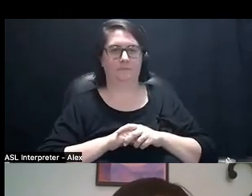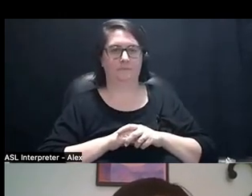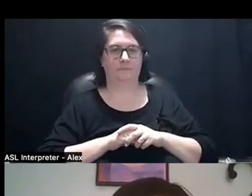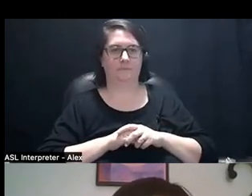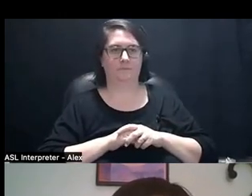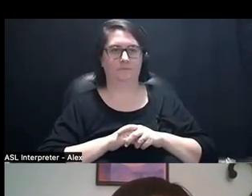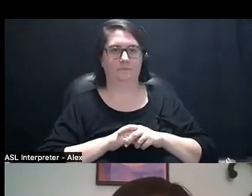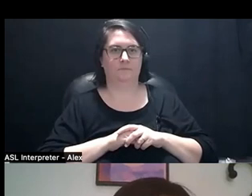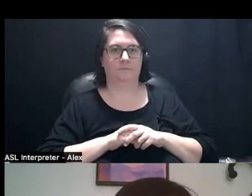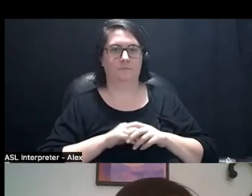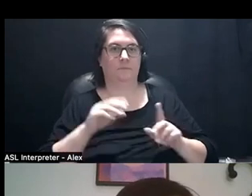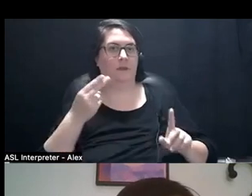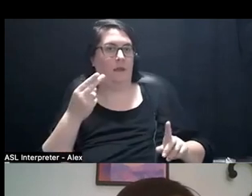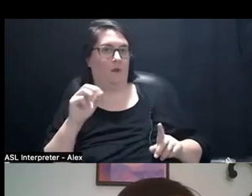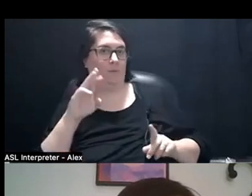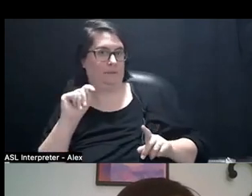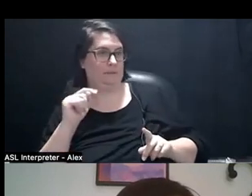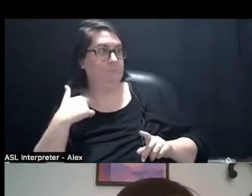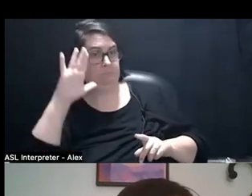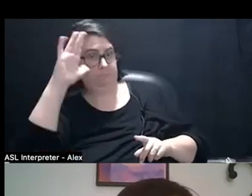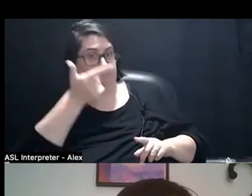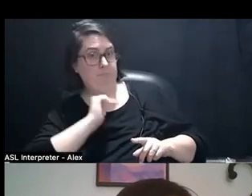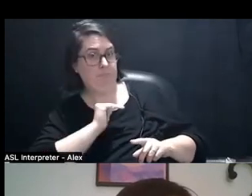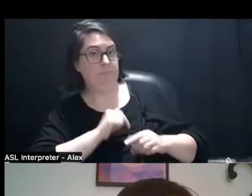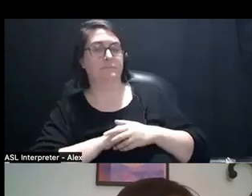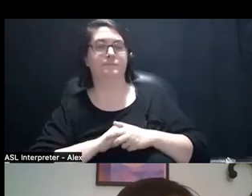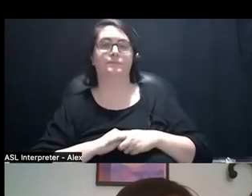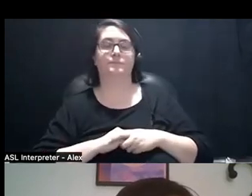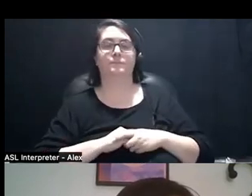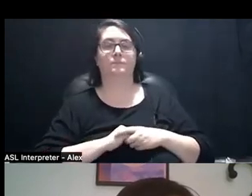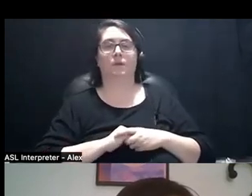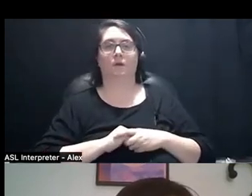Harmeet: I can go next.